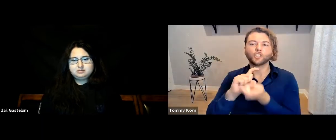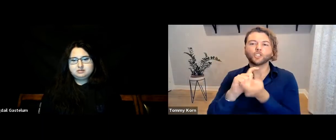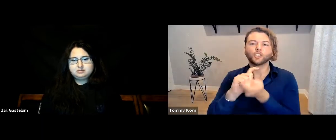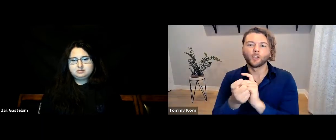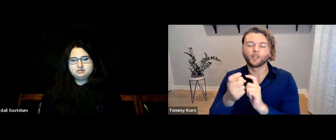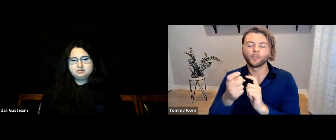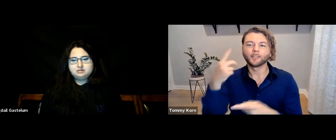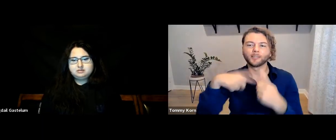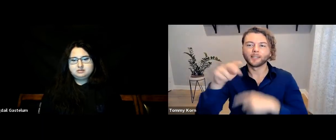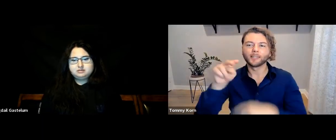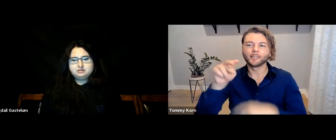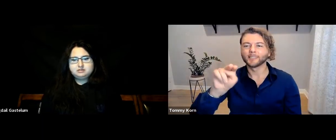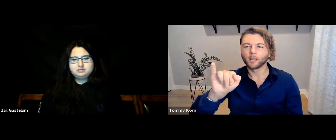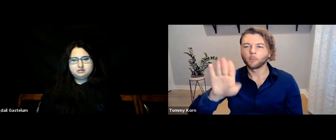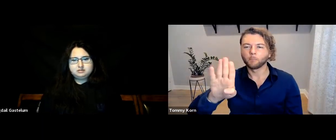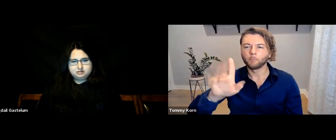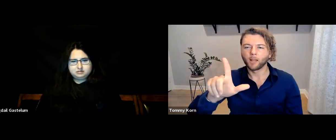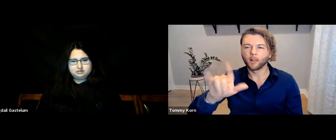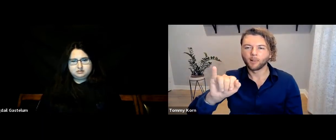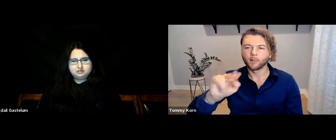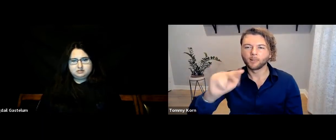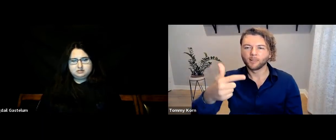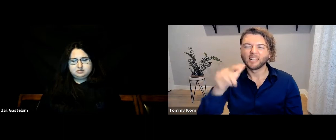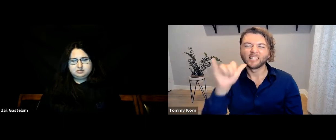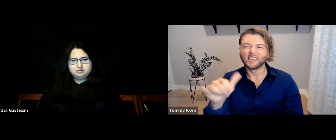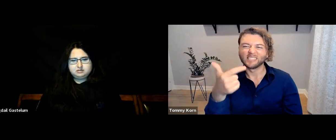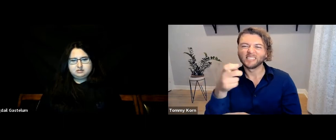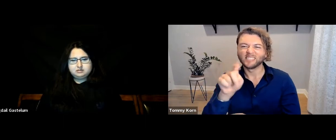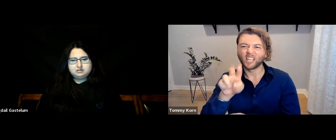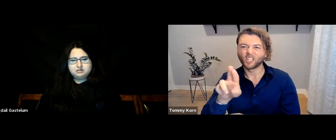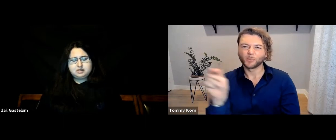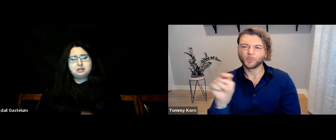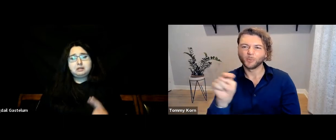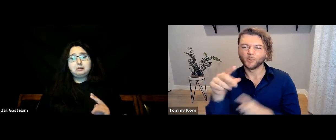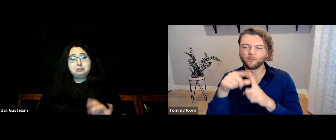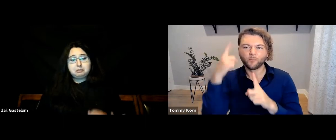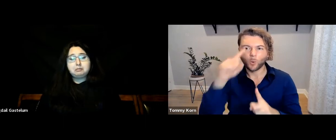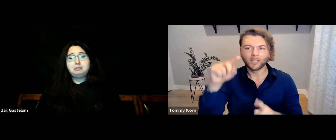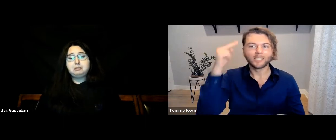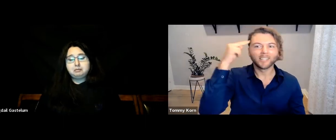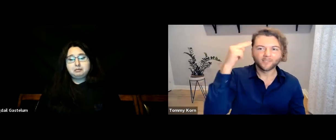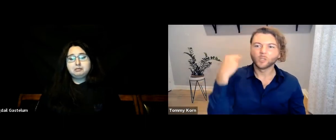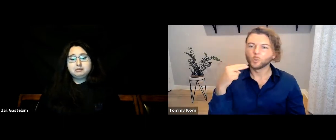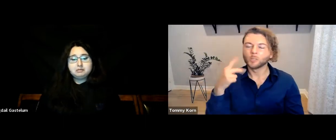Now we use NIBLING as a gender-neutral sign. [Bigdail] Oh, interesting. [Tommy] “Nibling” is used instead of “nephew” or “niece.”